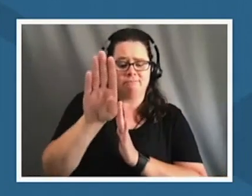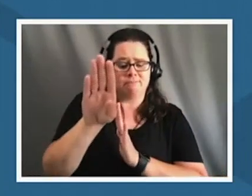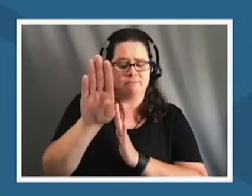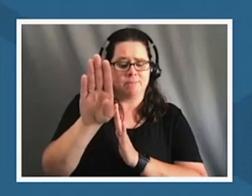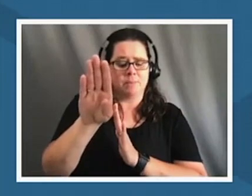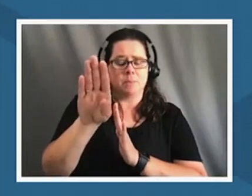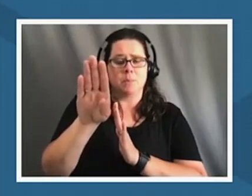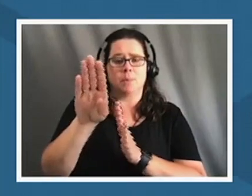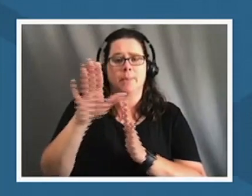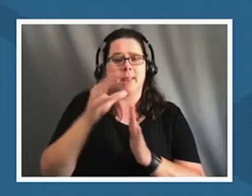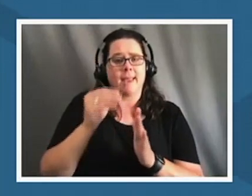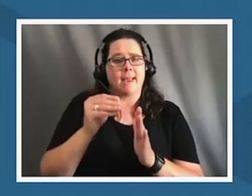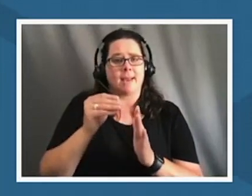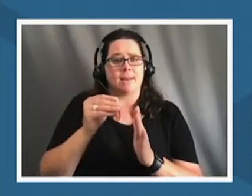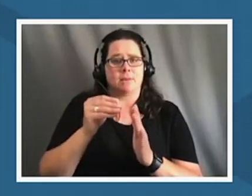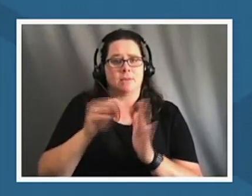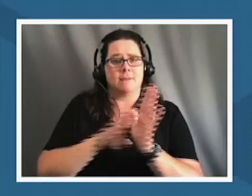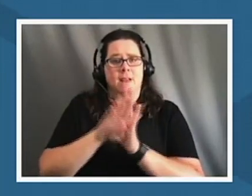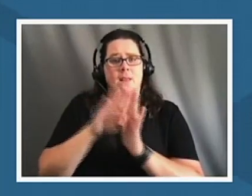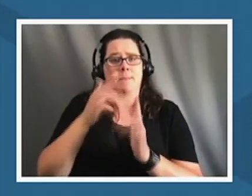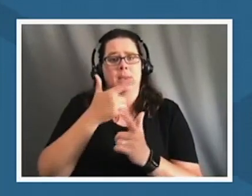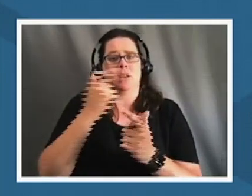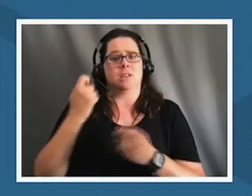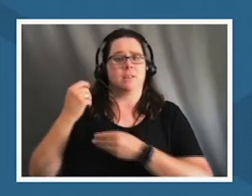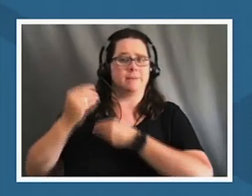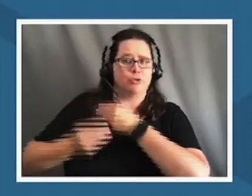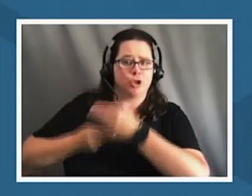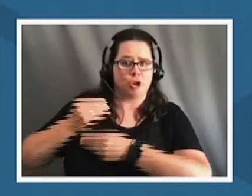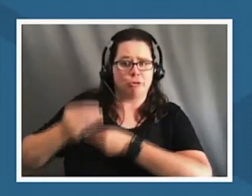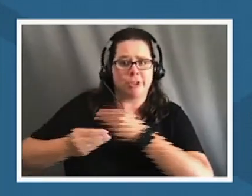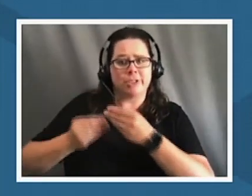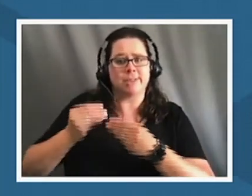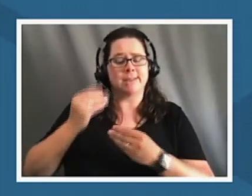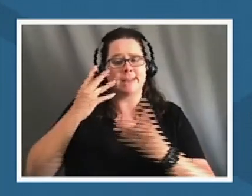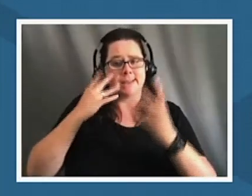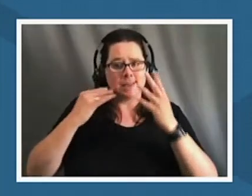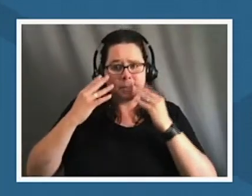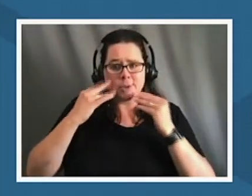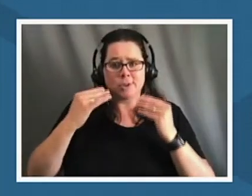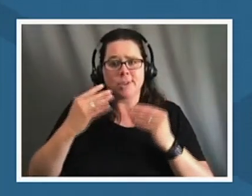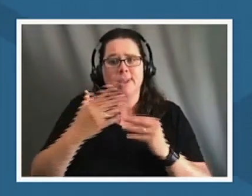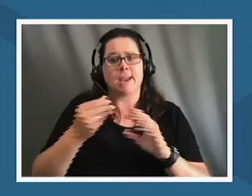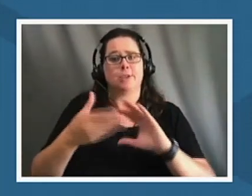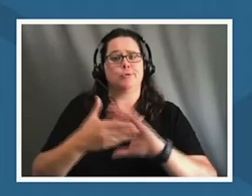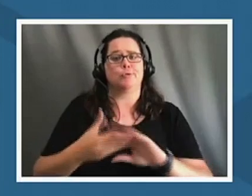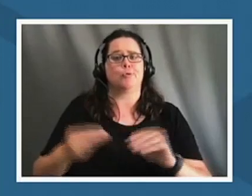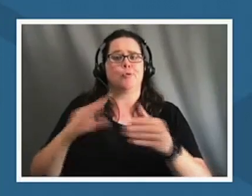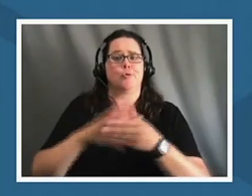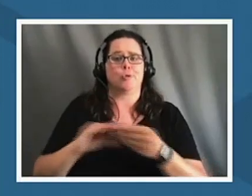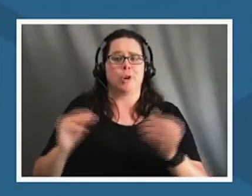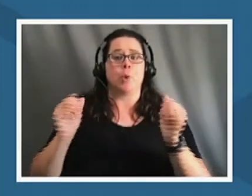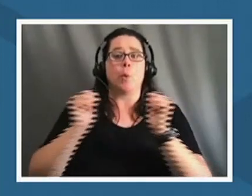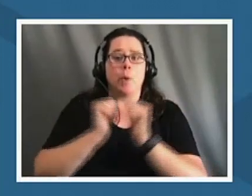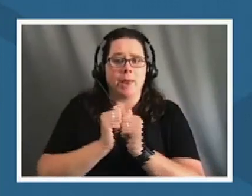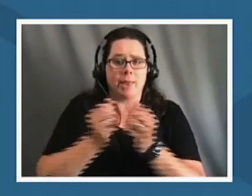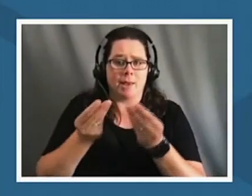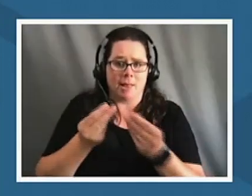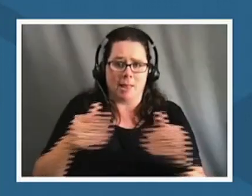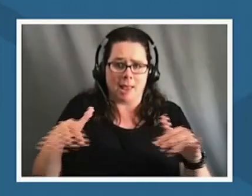developed because of generations experiences and storytelling with land